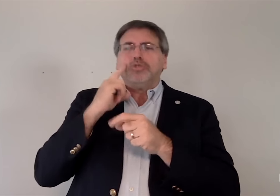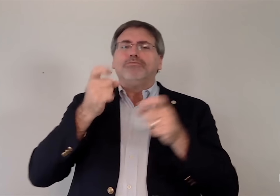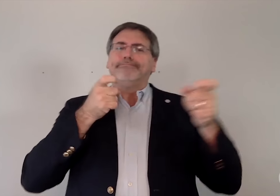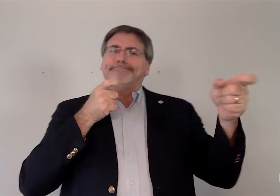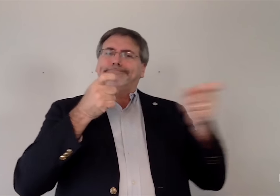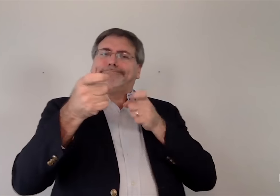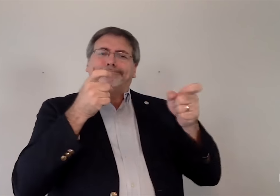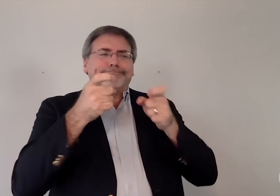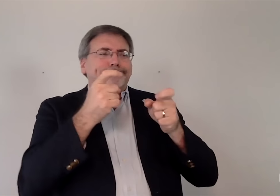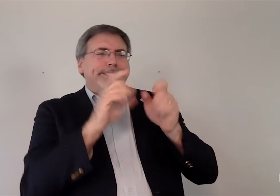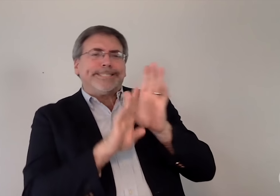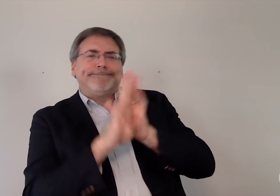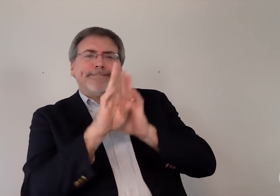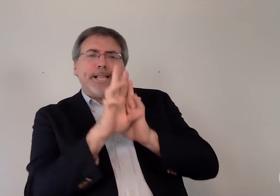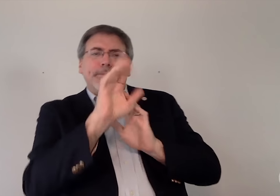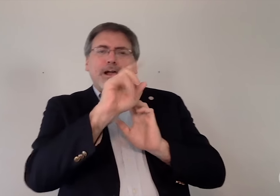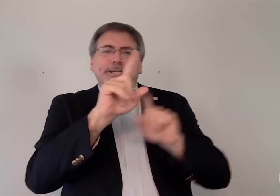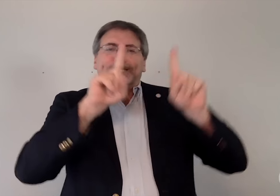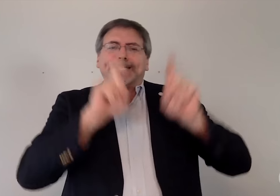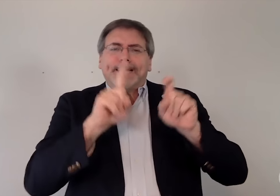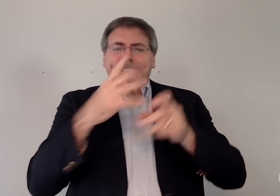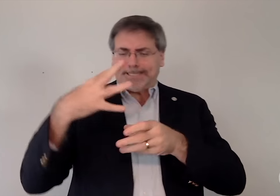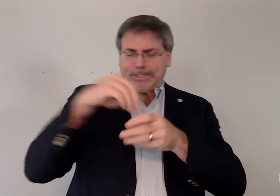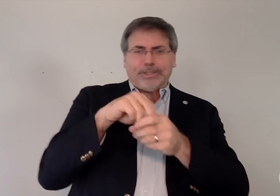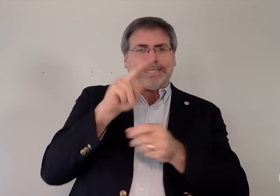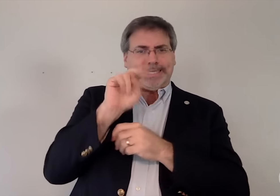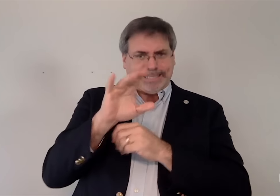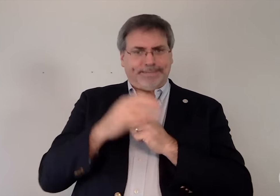to administer and develop RID tests including the NIC.